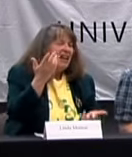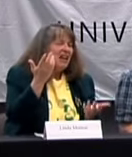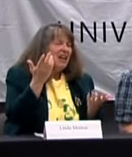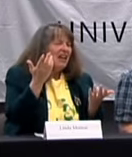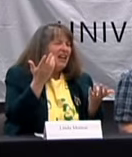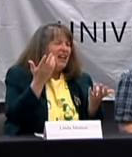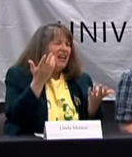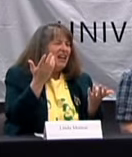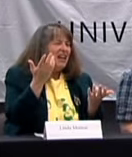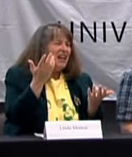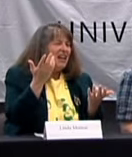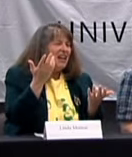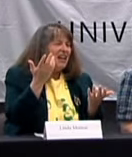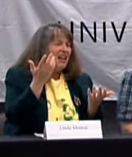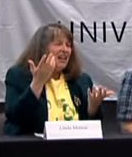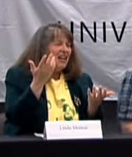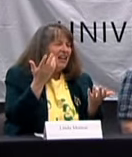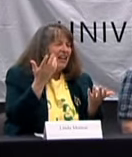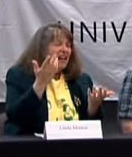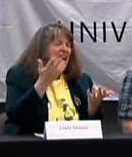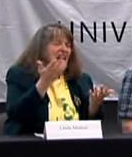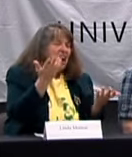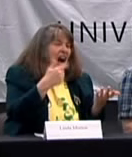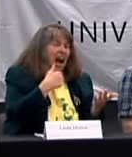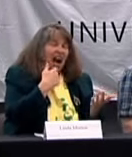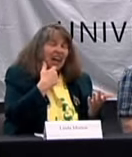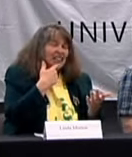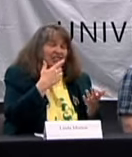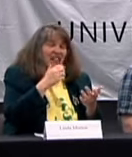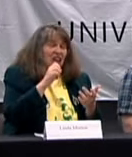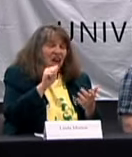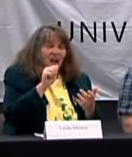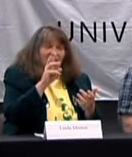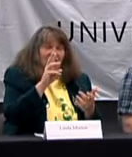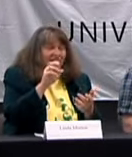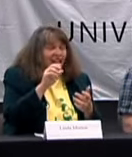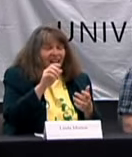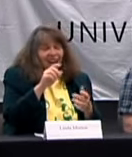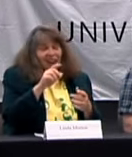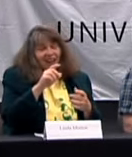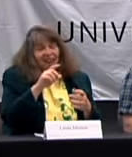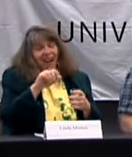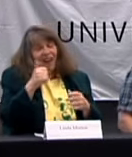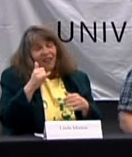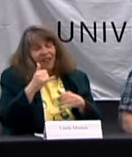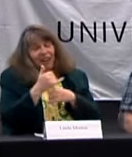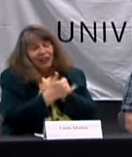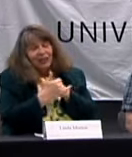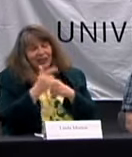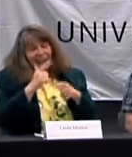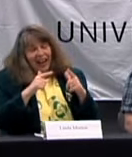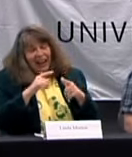OTHER COUNTRIES SIGN LANGUAGES, OR HERE IN AMERICA,